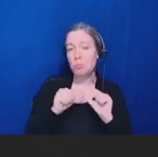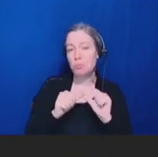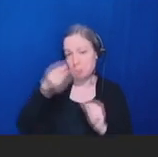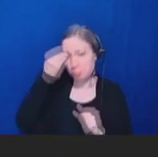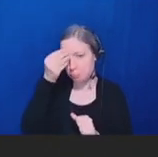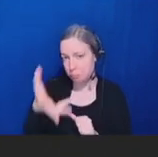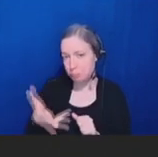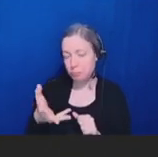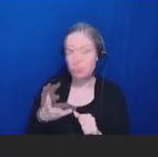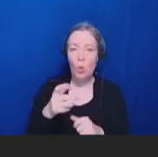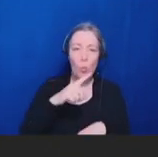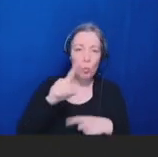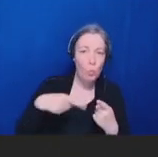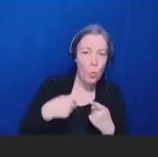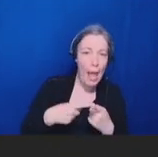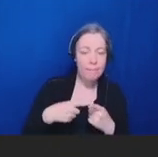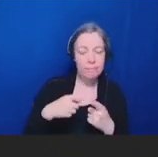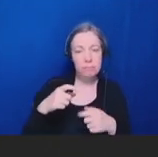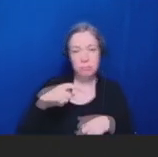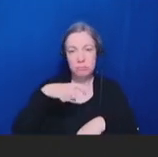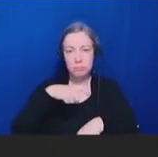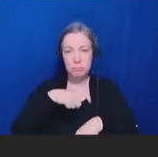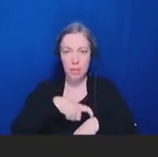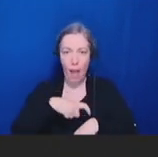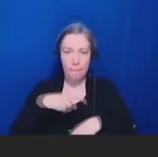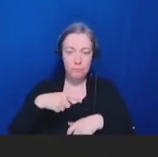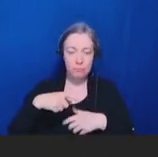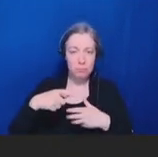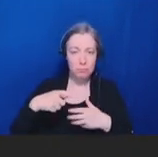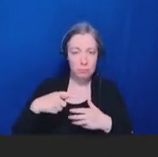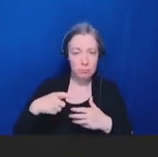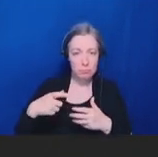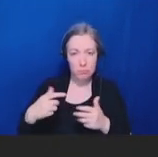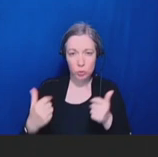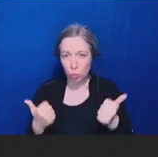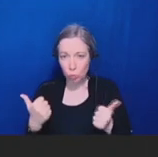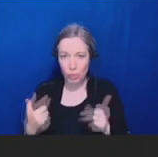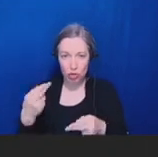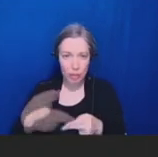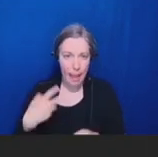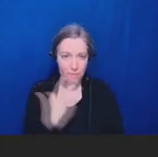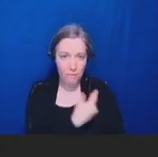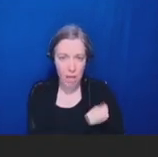and which vaccines we plan to work within the -- in the fall or next year.